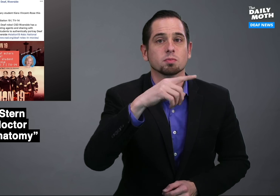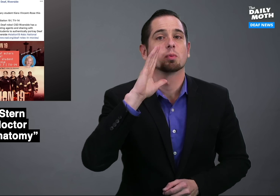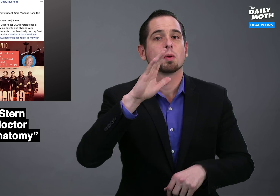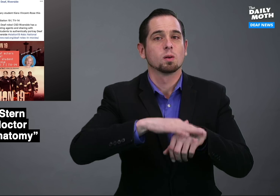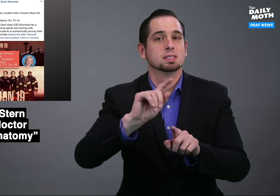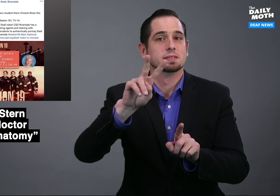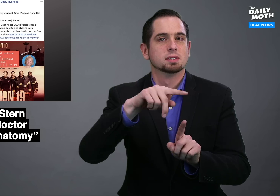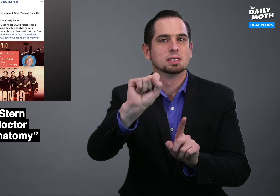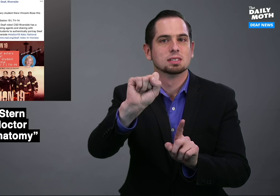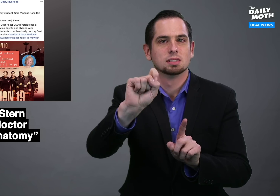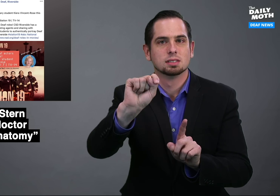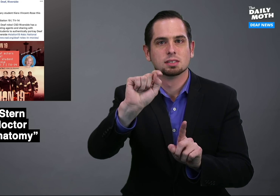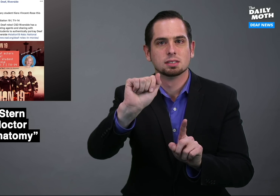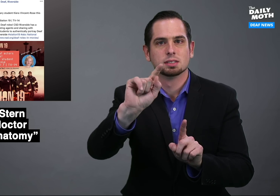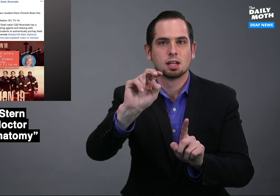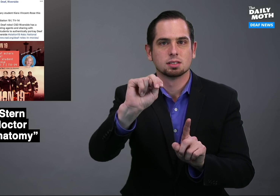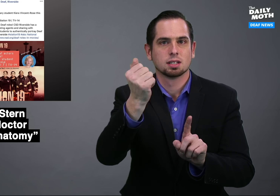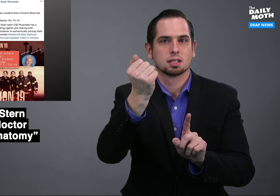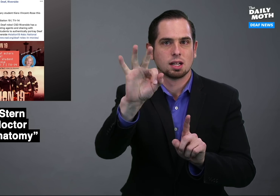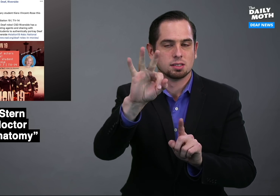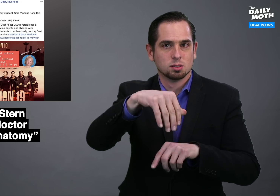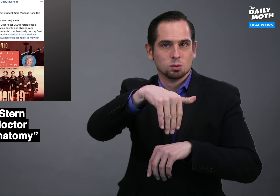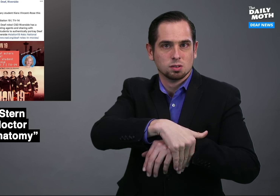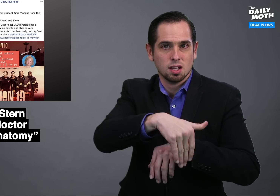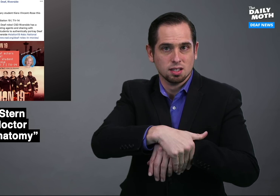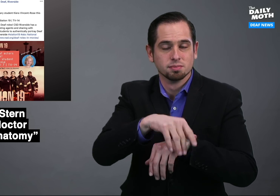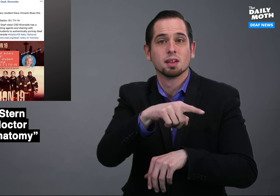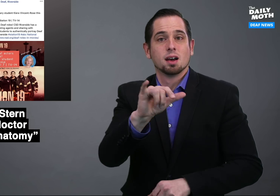on "Station 19" tonight.